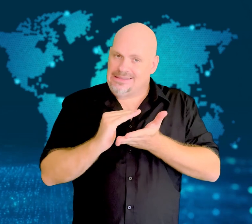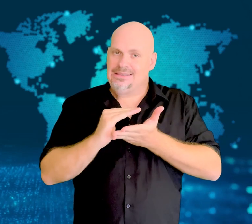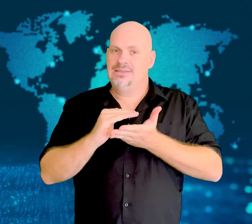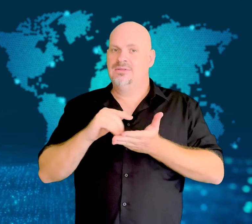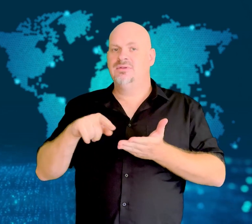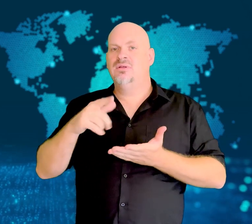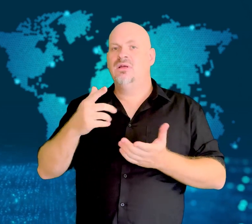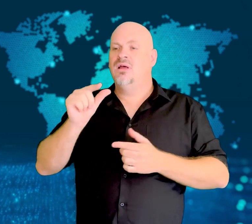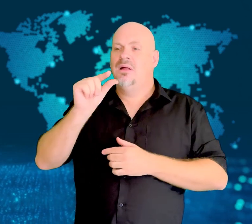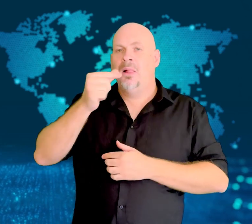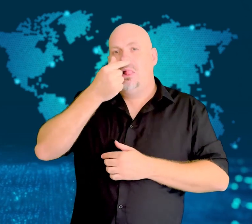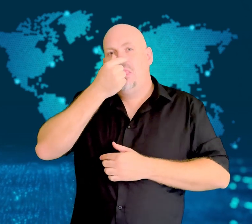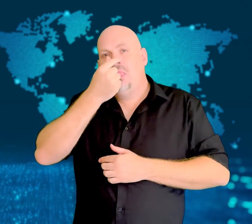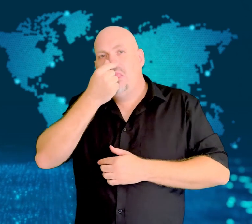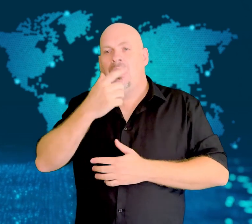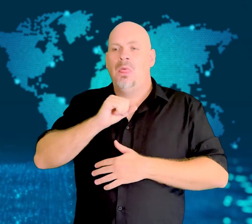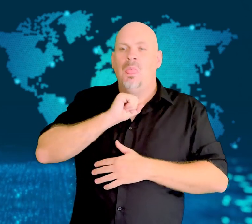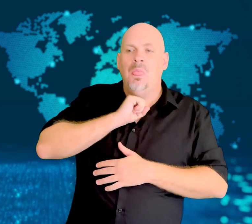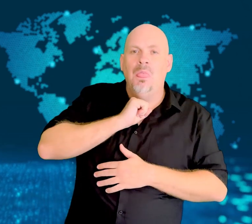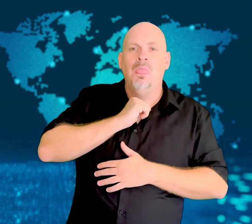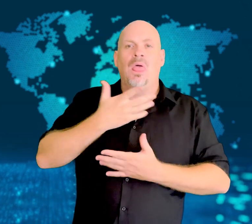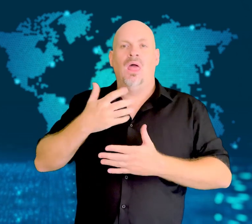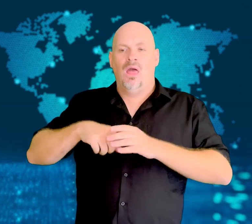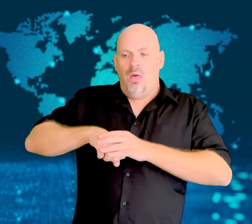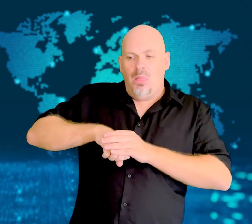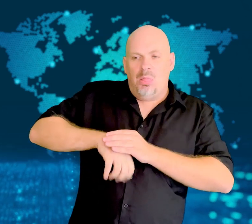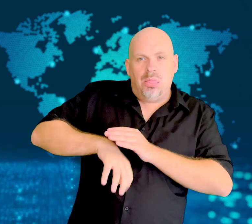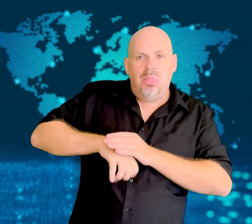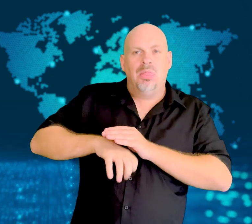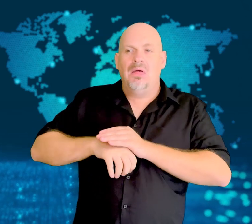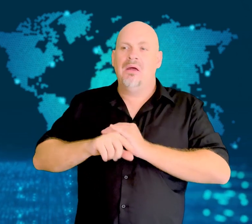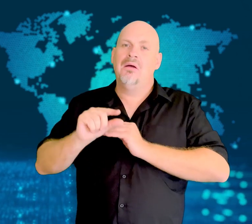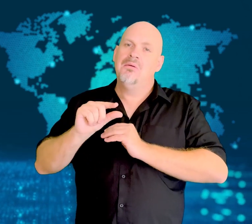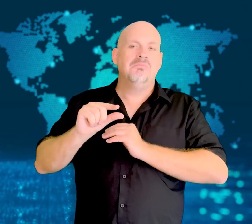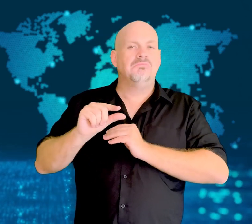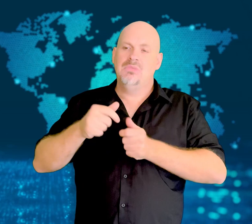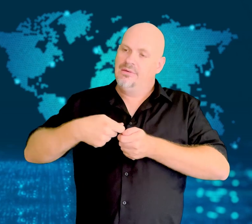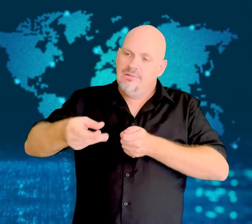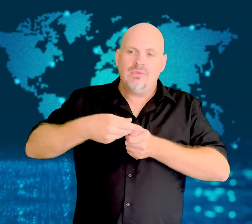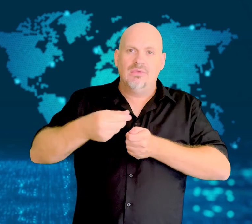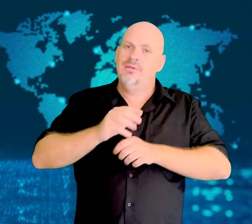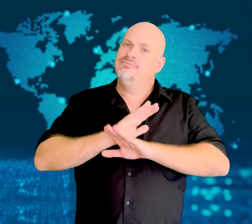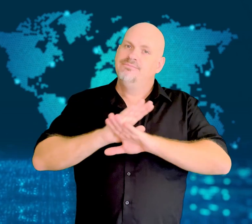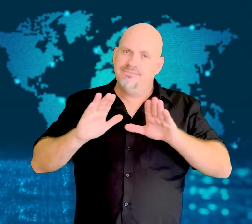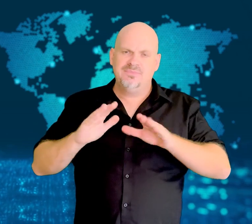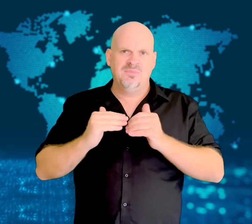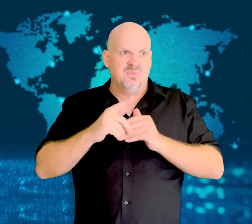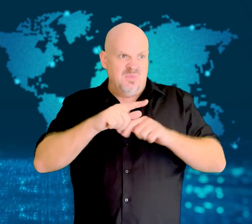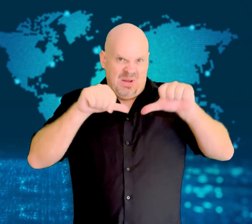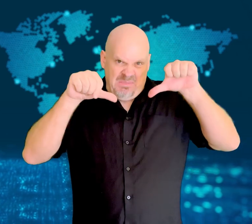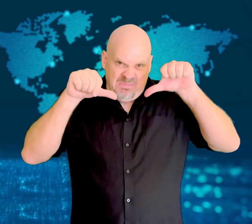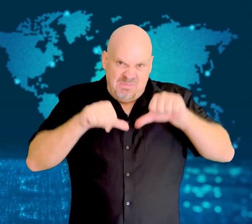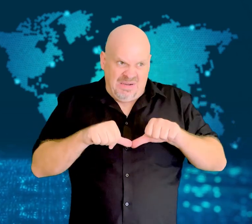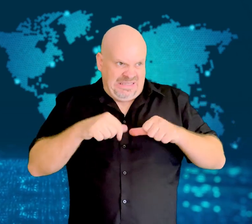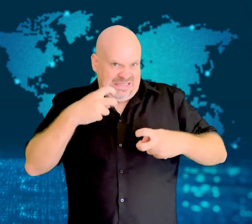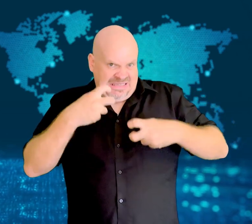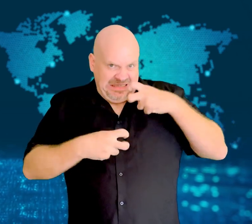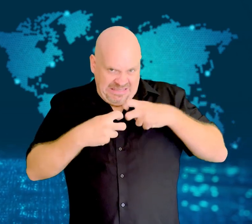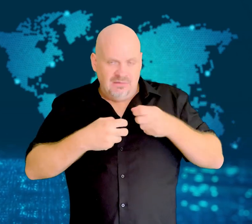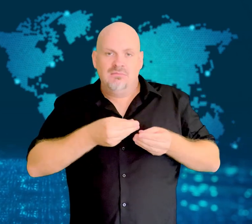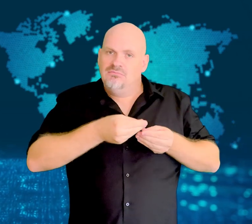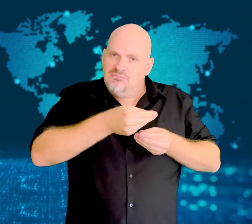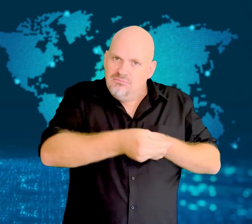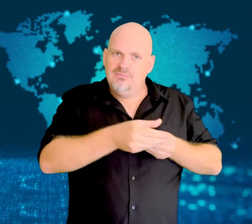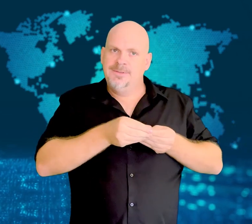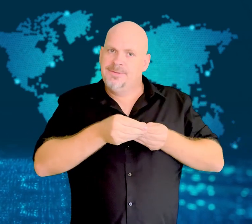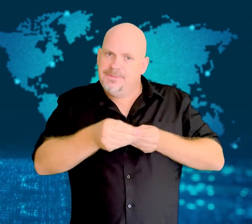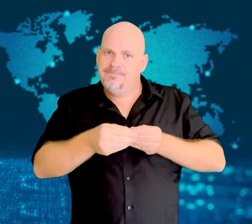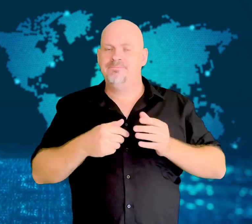They suggest that the drugs should be saved for the most serious infections,